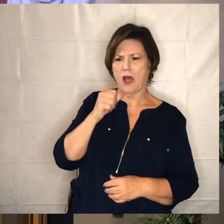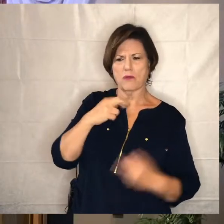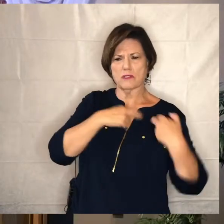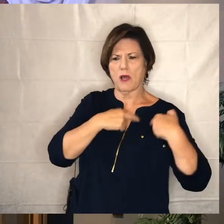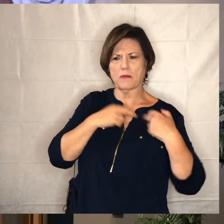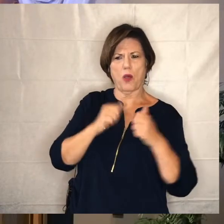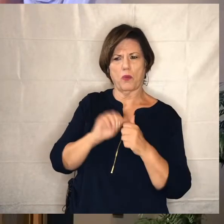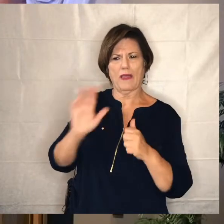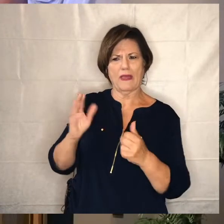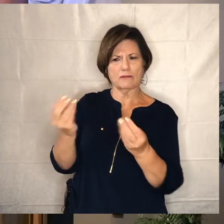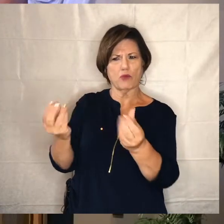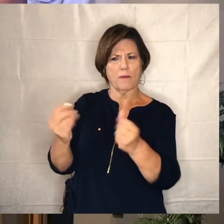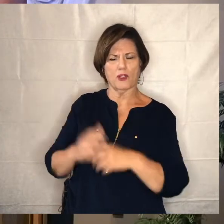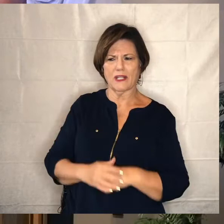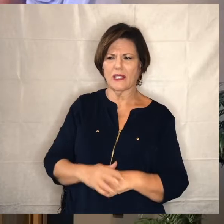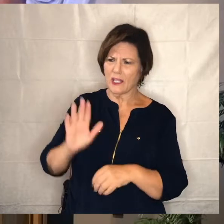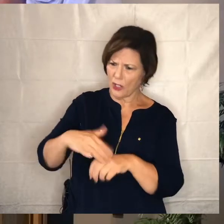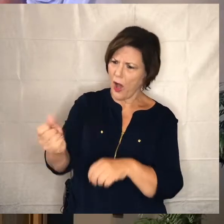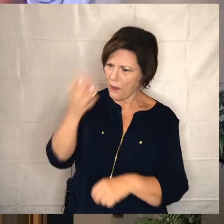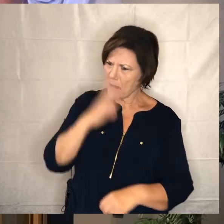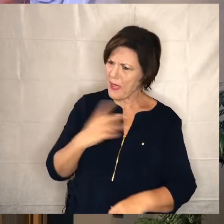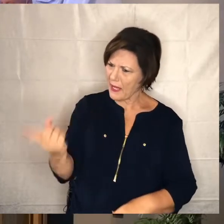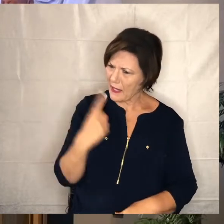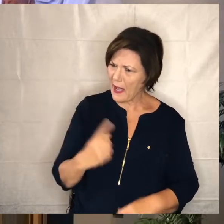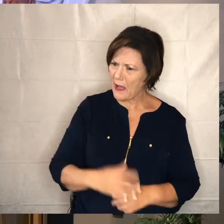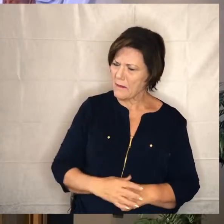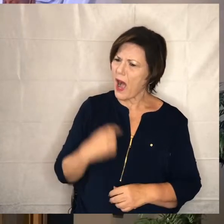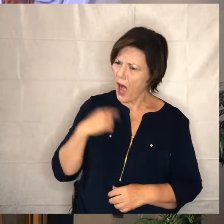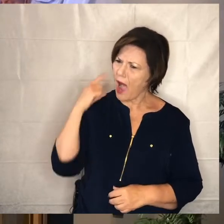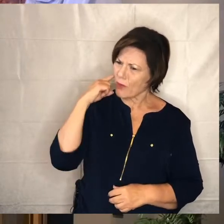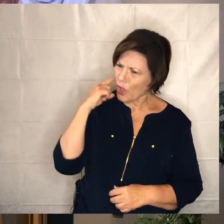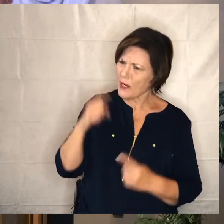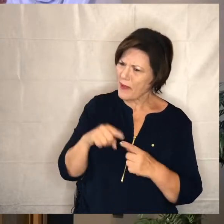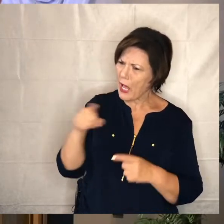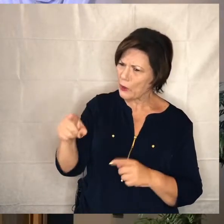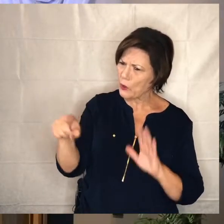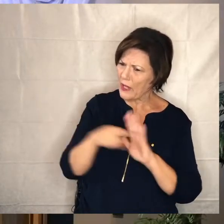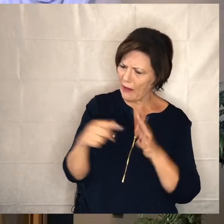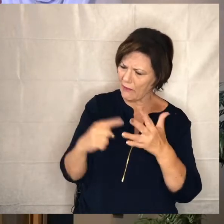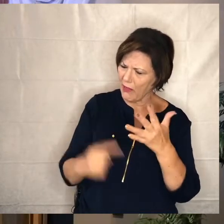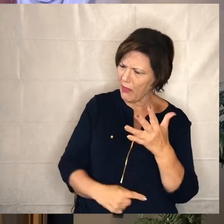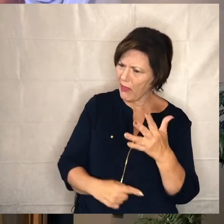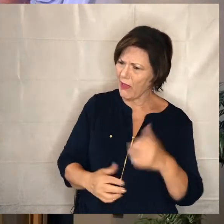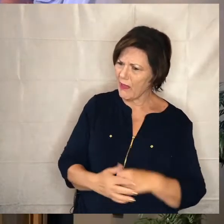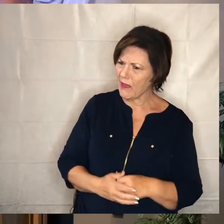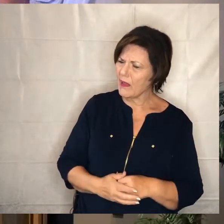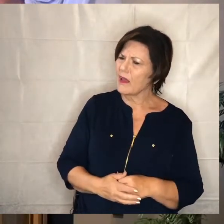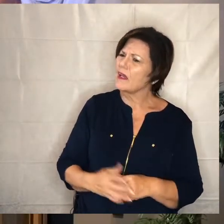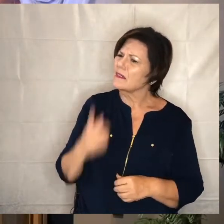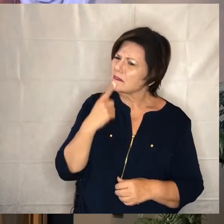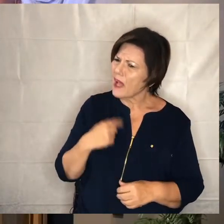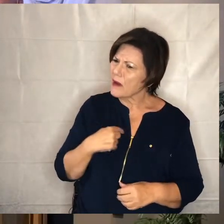so he summoned him and said to him what is it that i have heard about you what i hear about you give me an accounting of your management